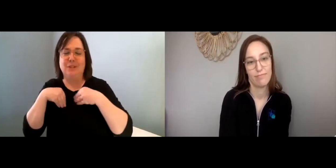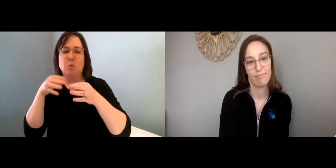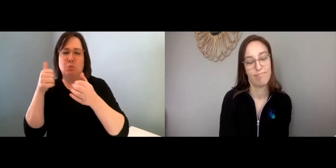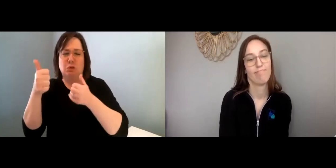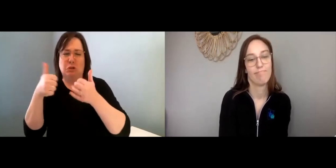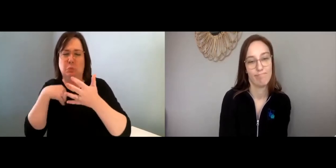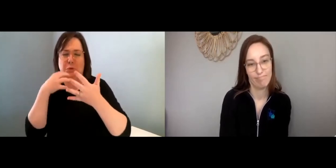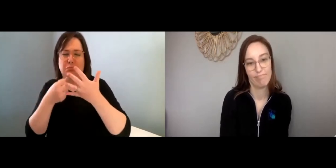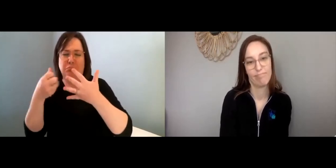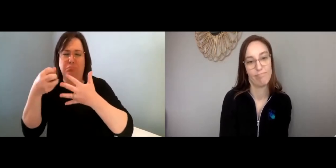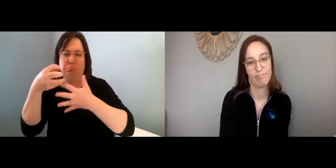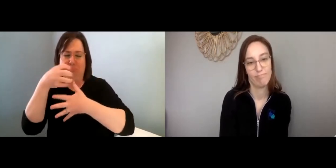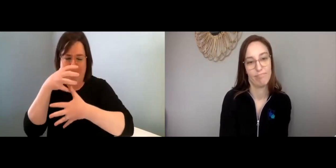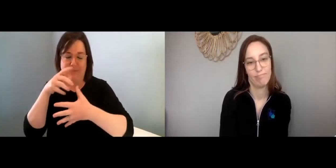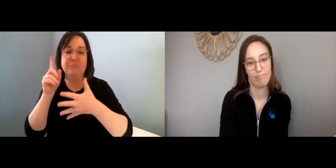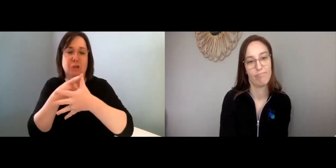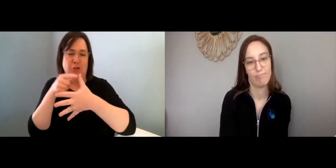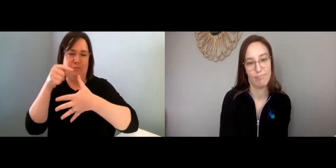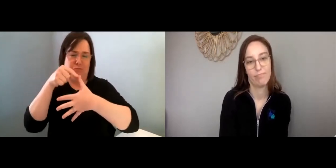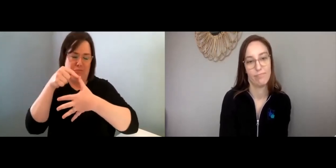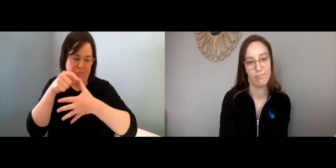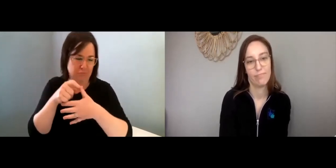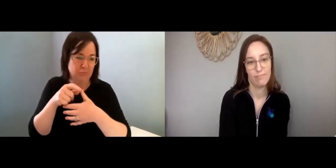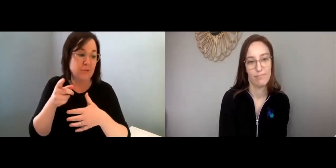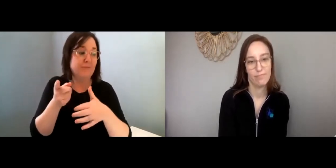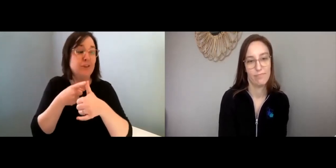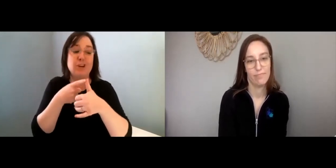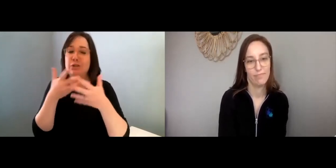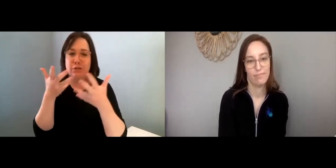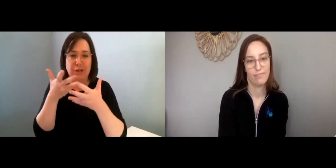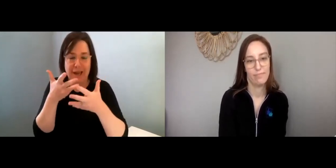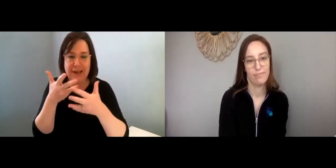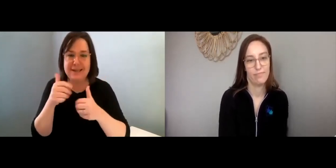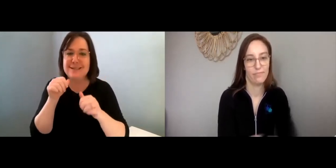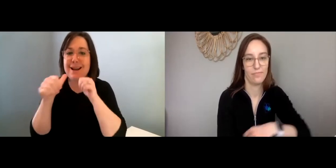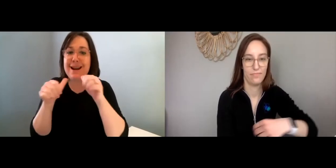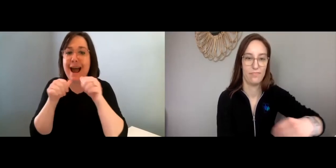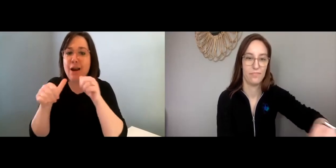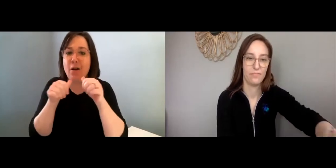but until you reach that one, you often vascillate between them. I’ll speak more about what each stage looks like.